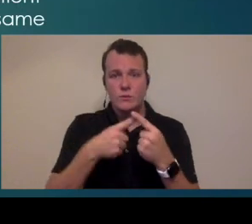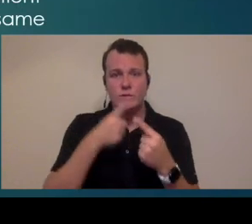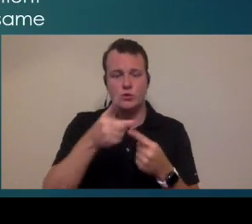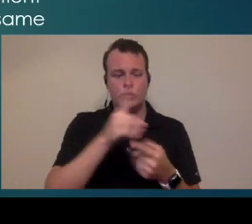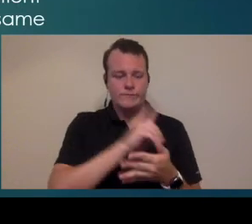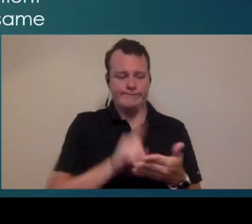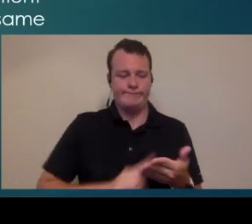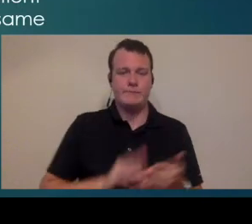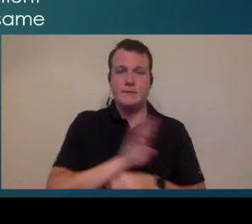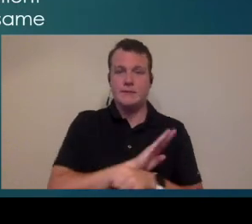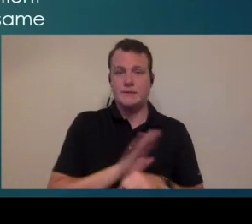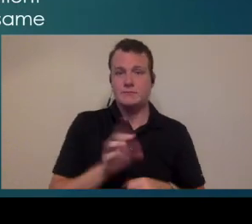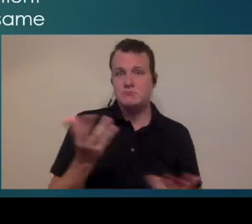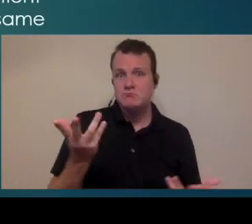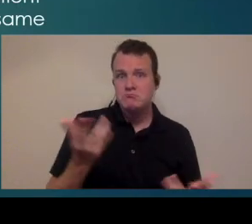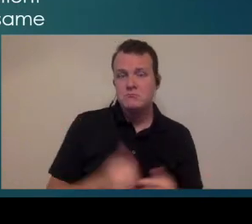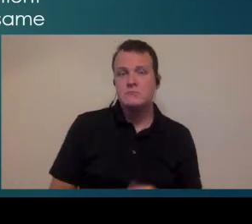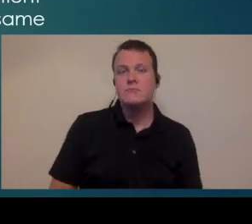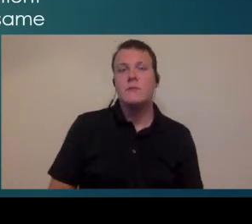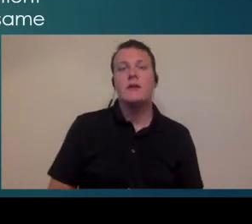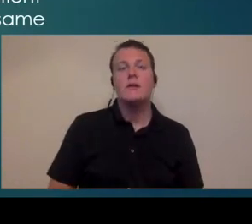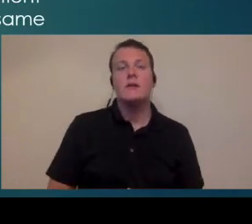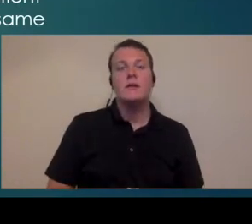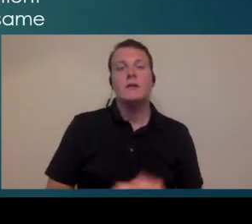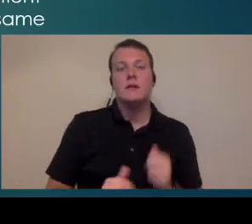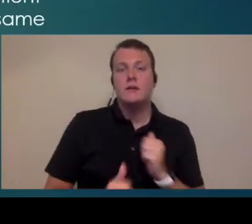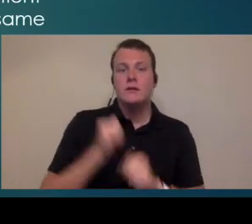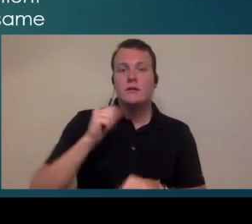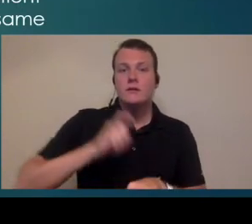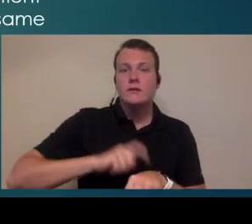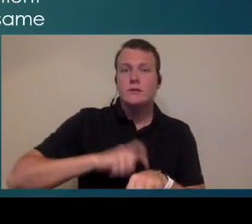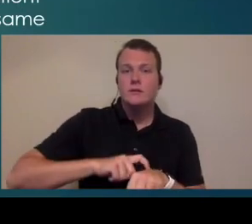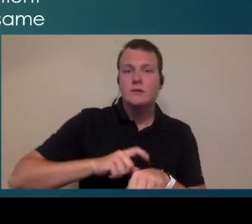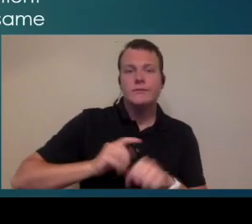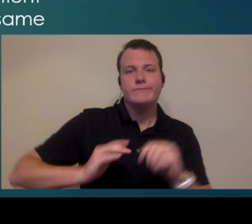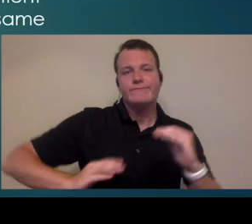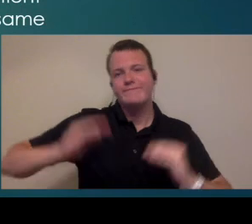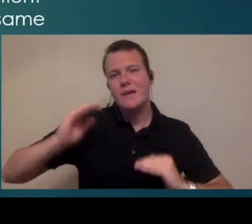business plans I would say most of the time you know you have to have kind of a